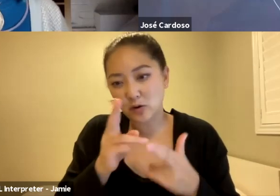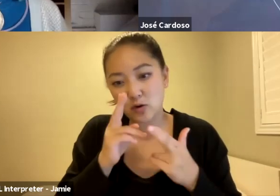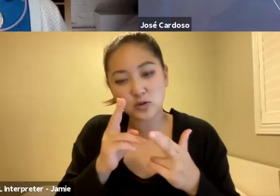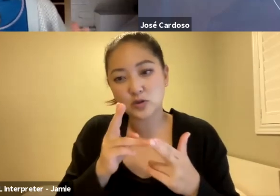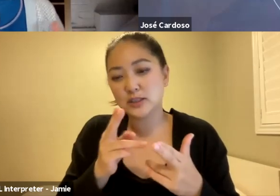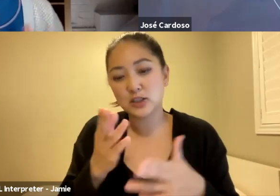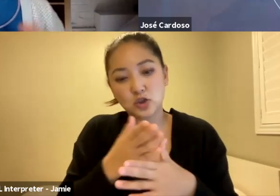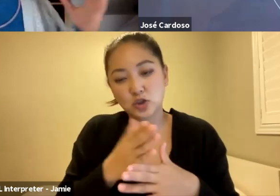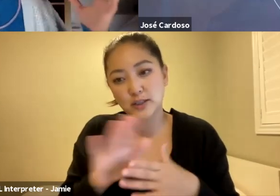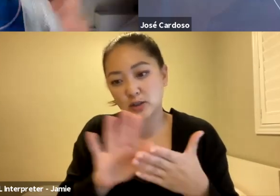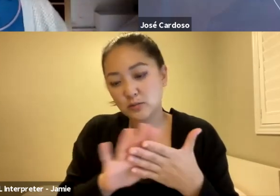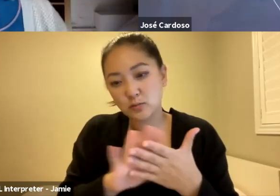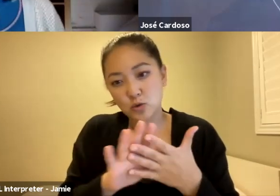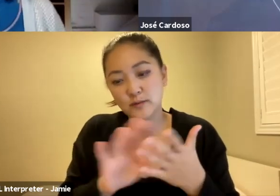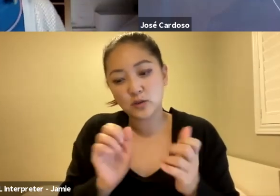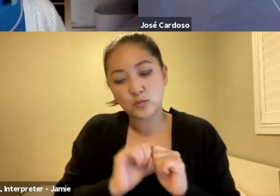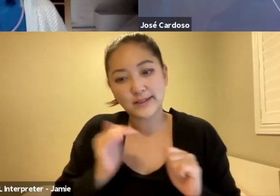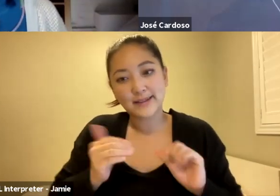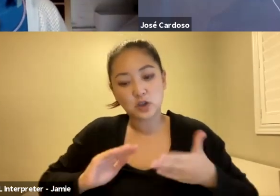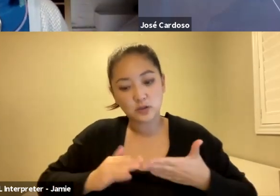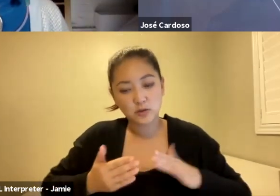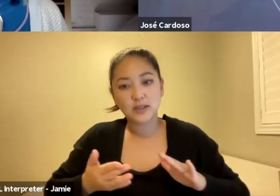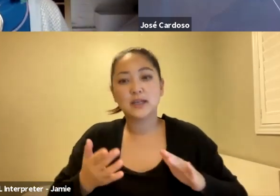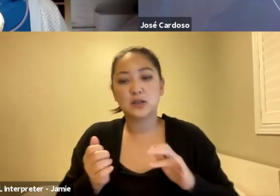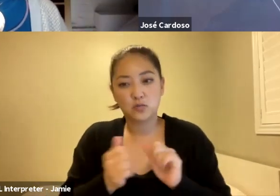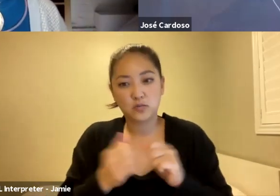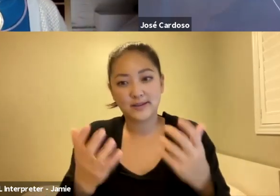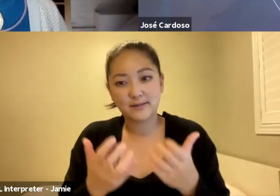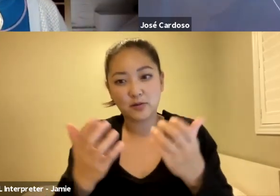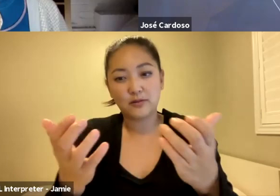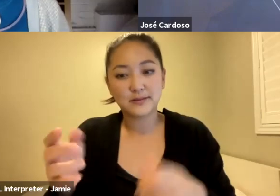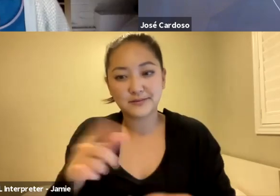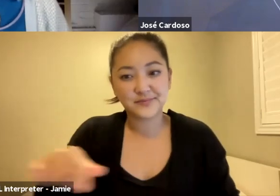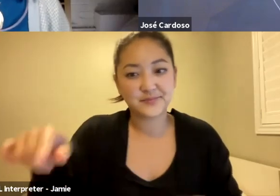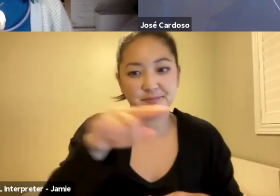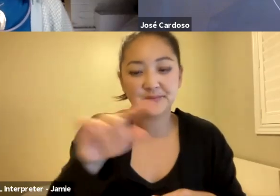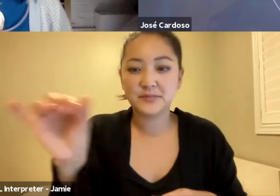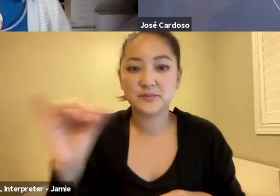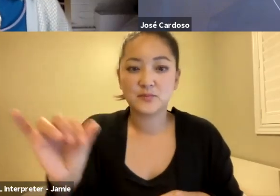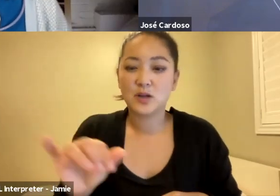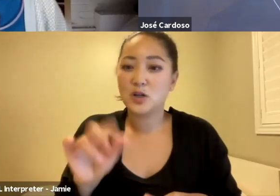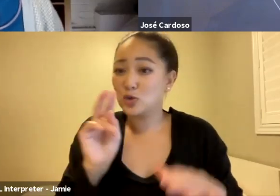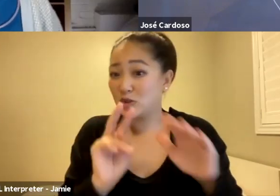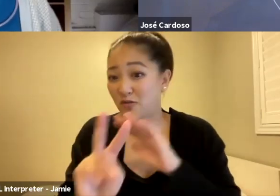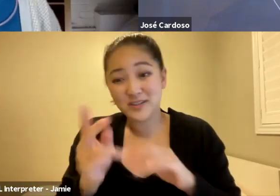with not only our community, but with our audiences as well. And I appreciate, we look forward to seeing more work from you.